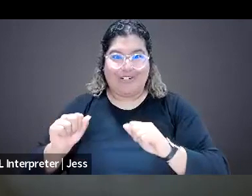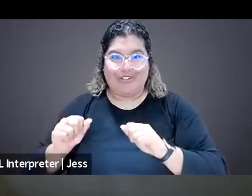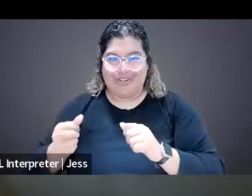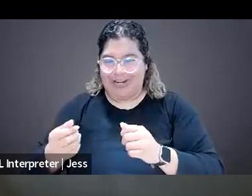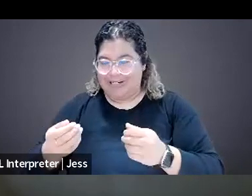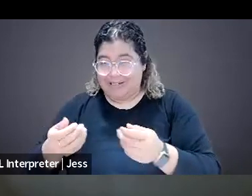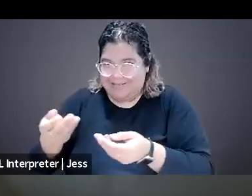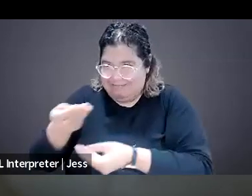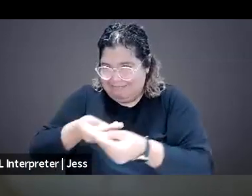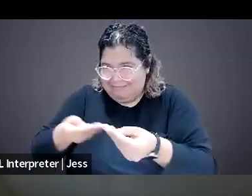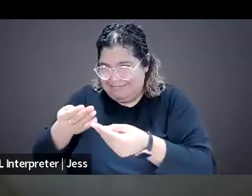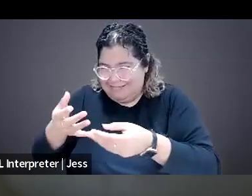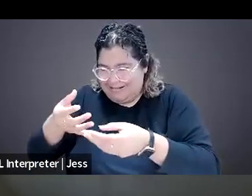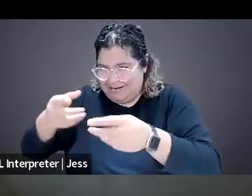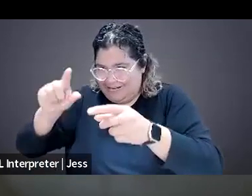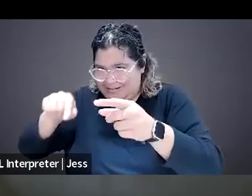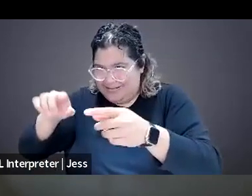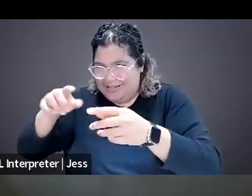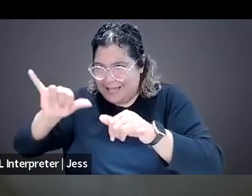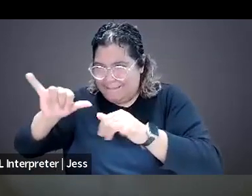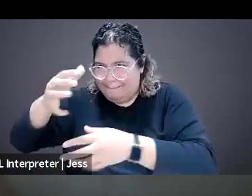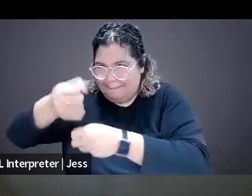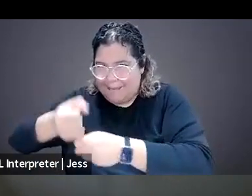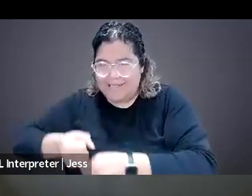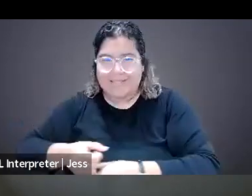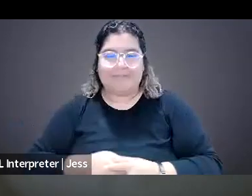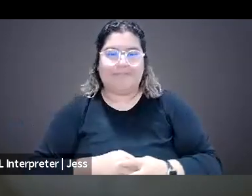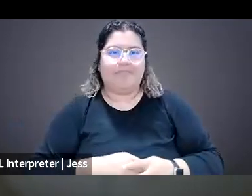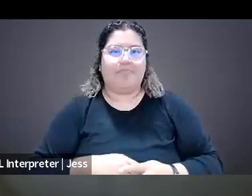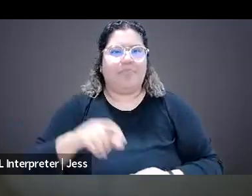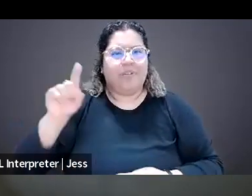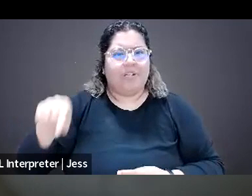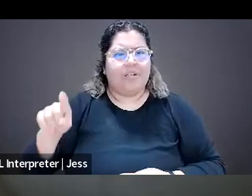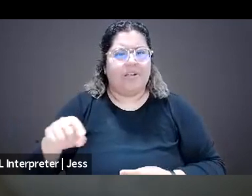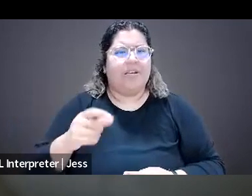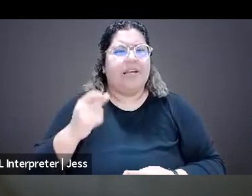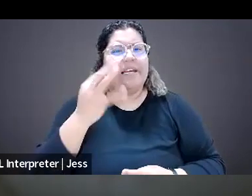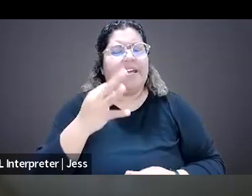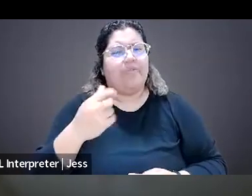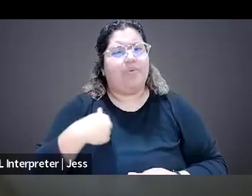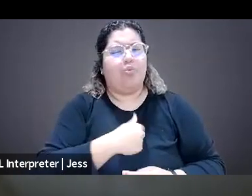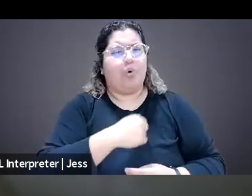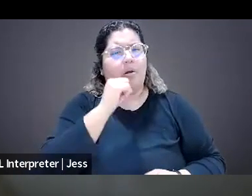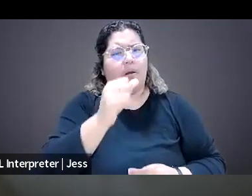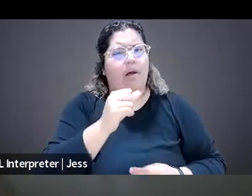So I see a couple of questions about kind of how folks who are not in journalism can sort of act in solidarity or act as allies.